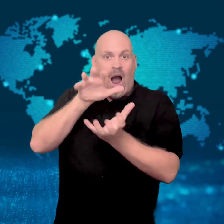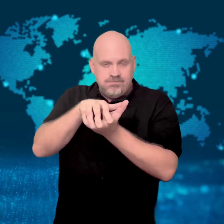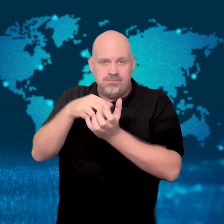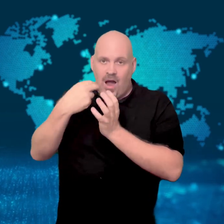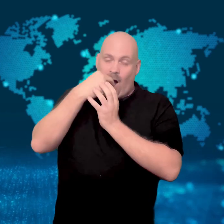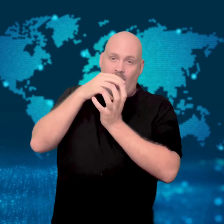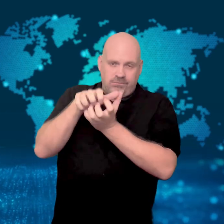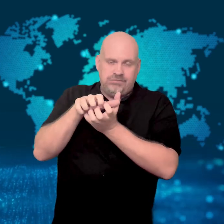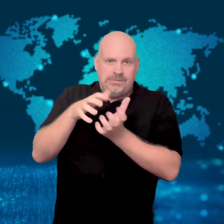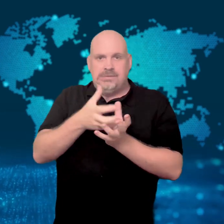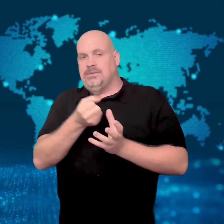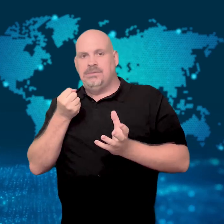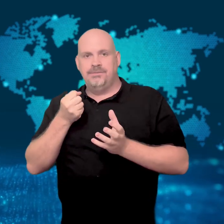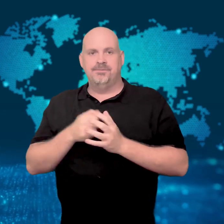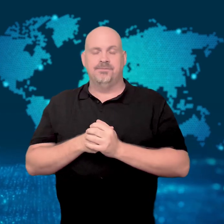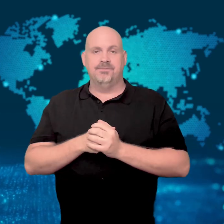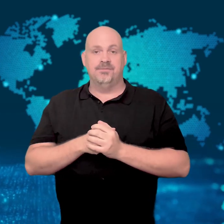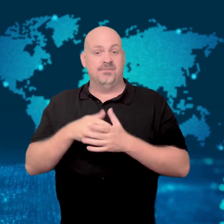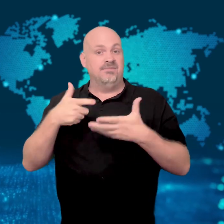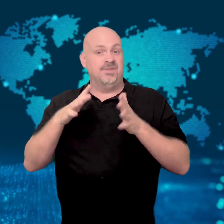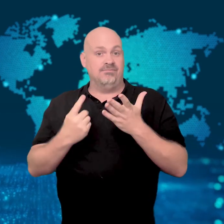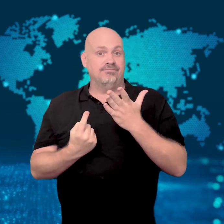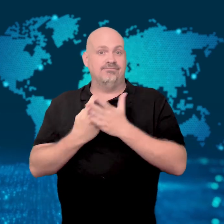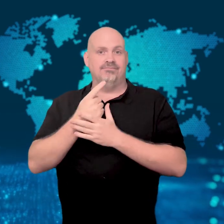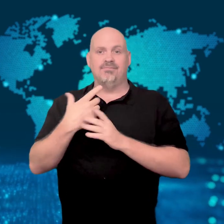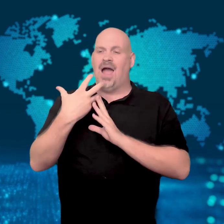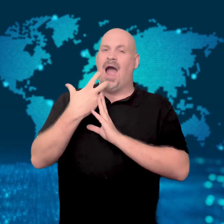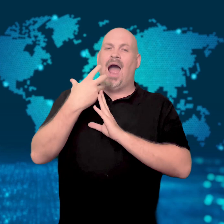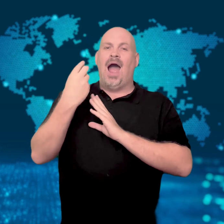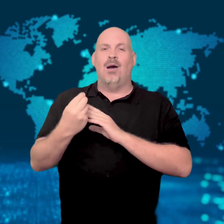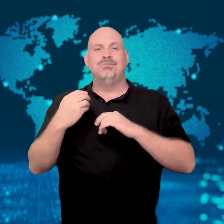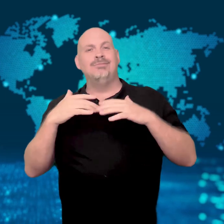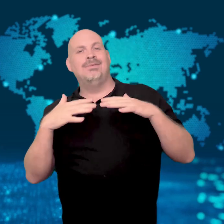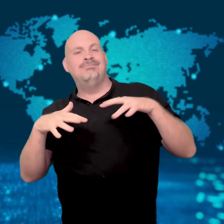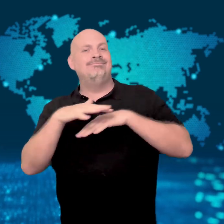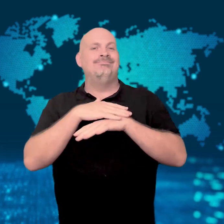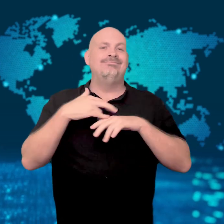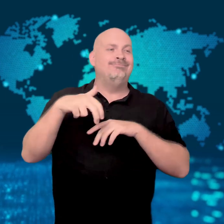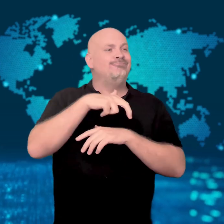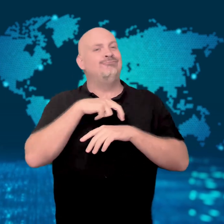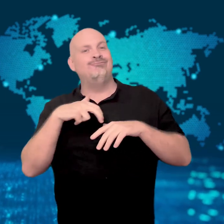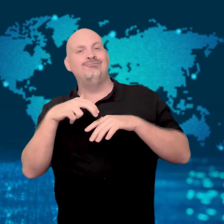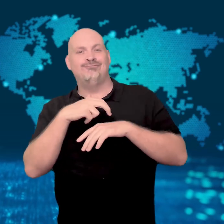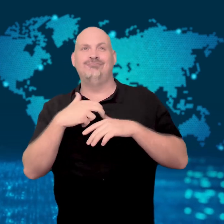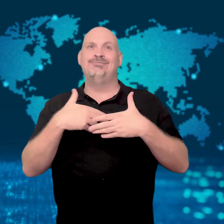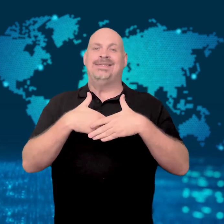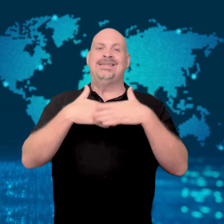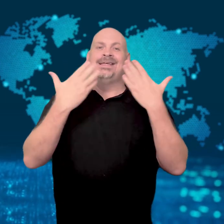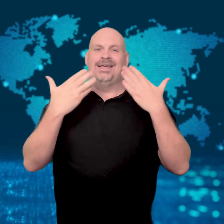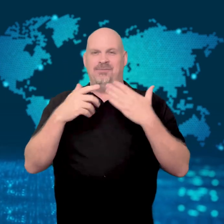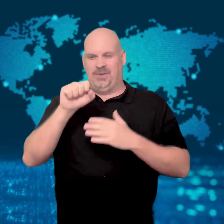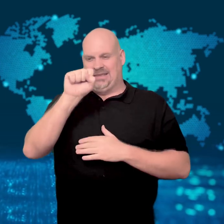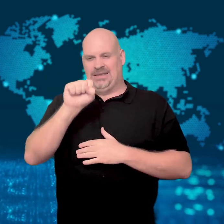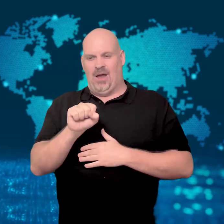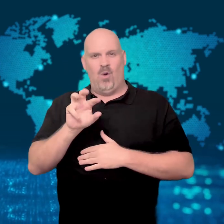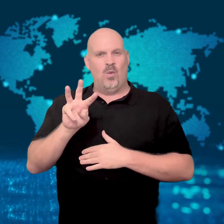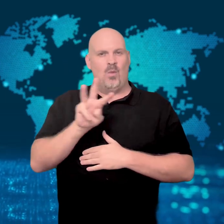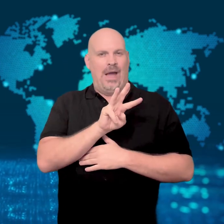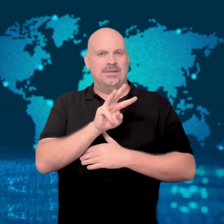The boy was attacked when playing outdoors one afternoon near his home